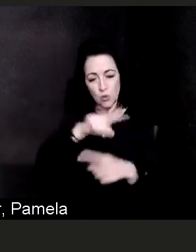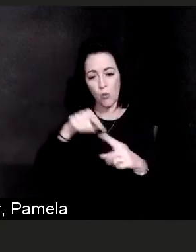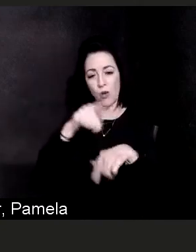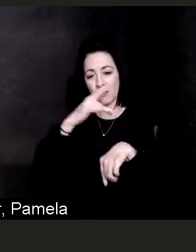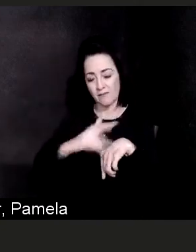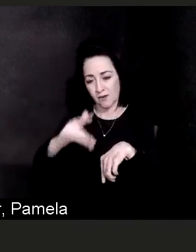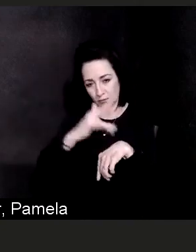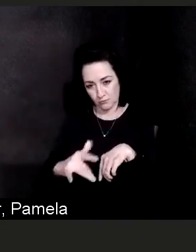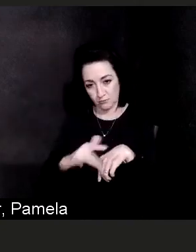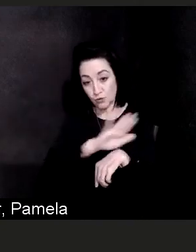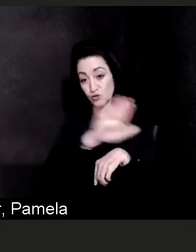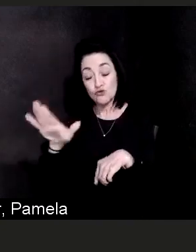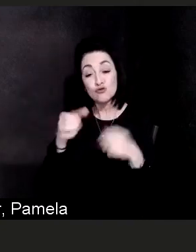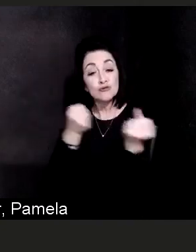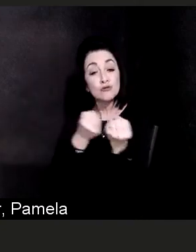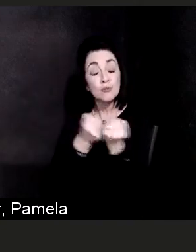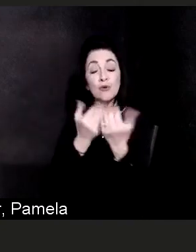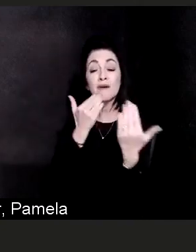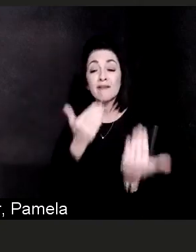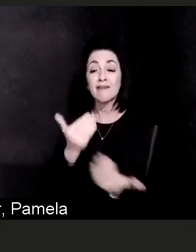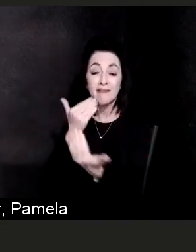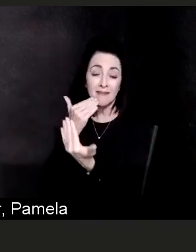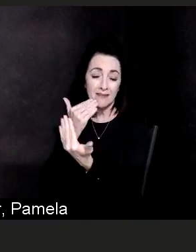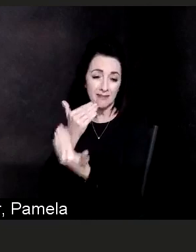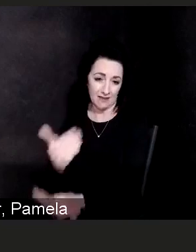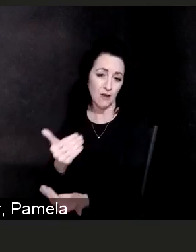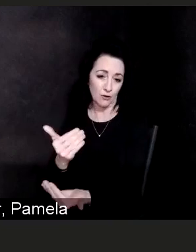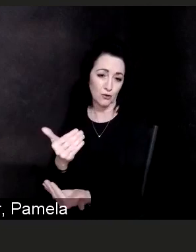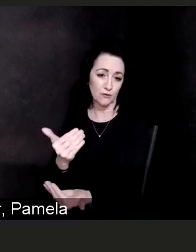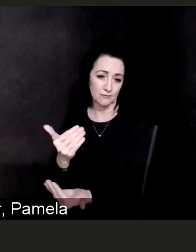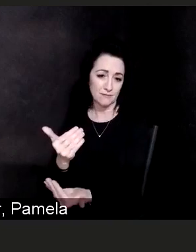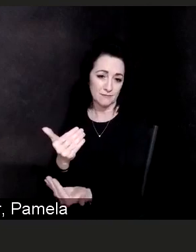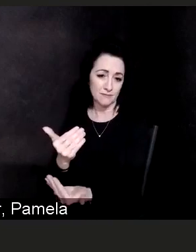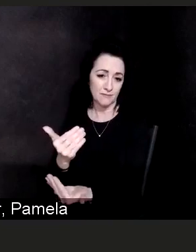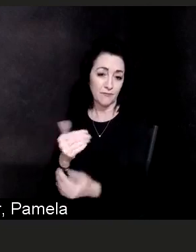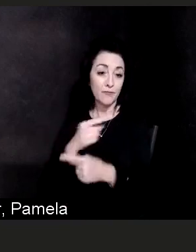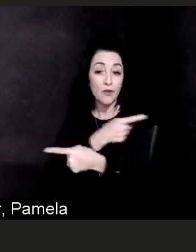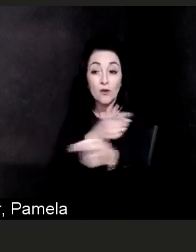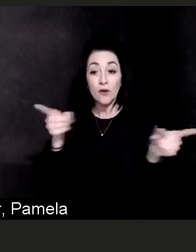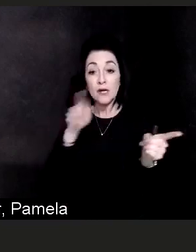Thank you for all that you do. Thank you all Beebe team members for the work that you do